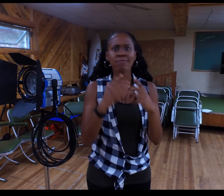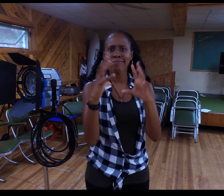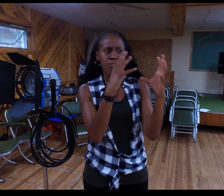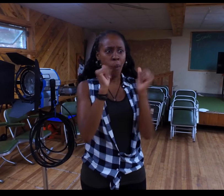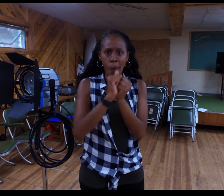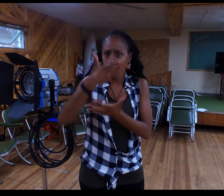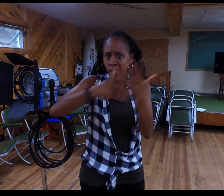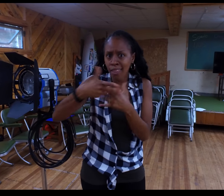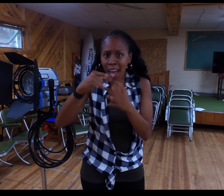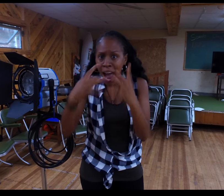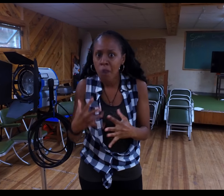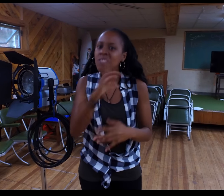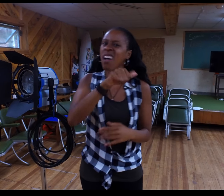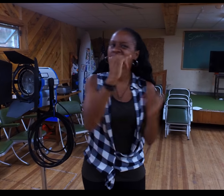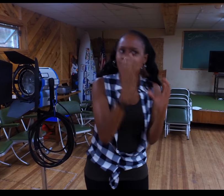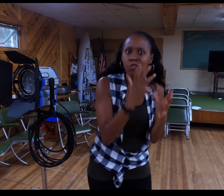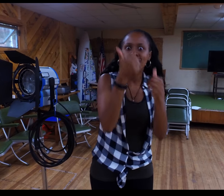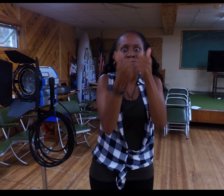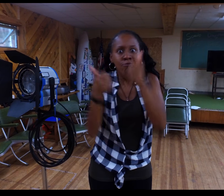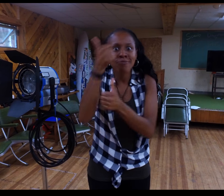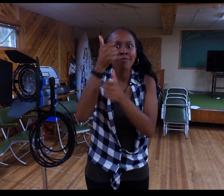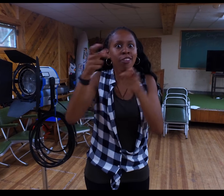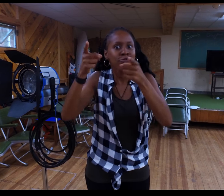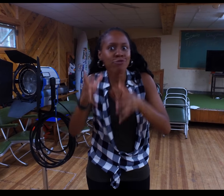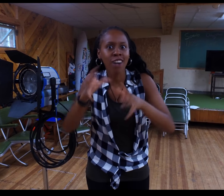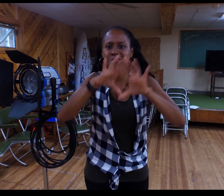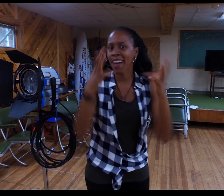the campers the art of editing and as well as the interactions of our campers with teachers and the DFC director.